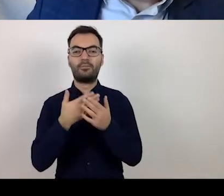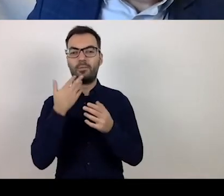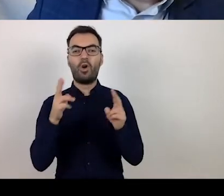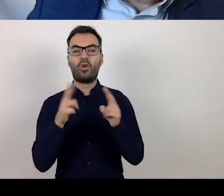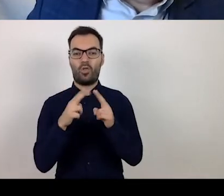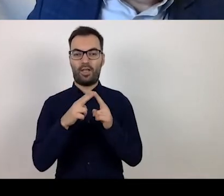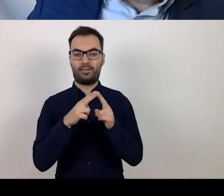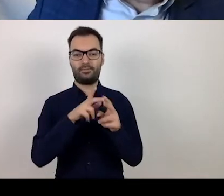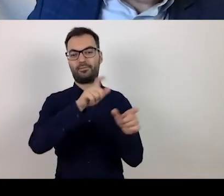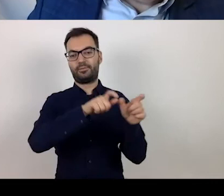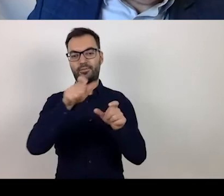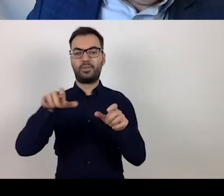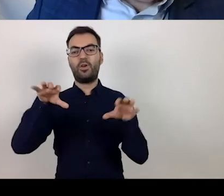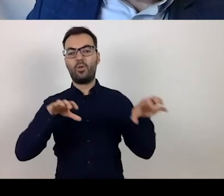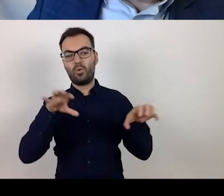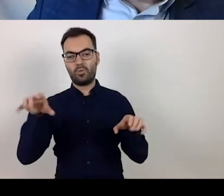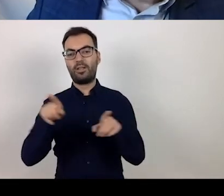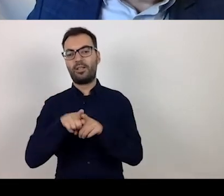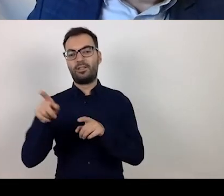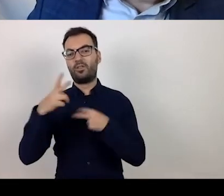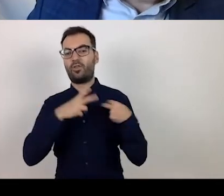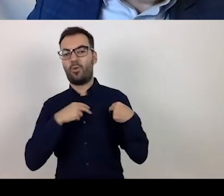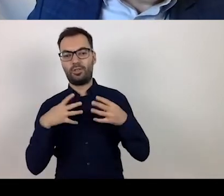and with the project evaluation committee.